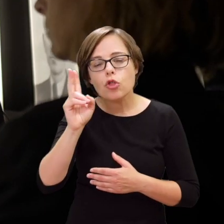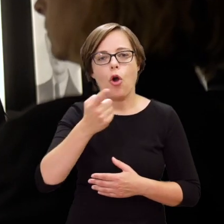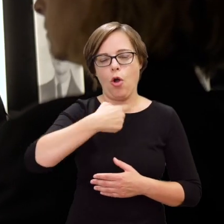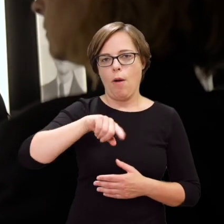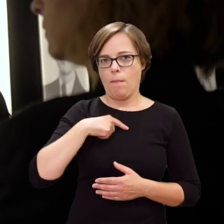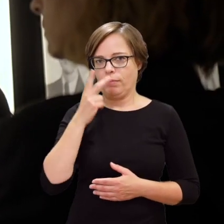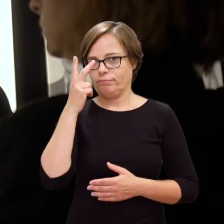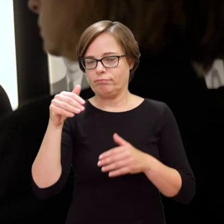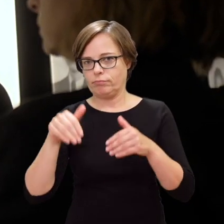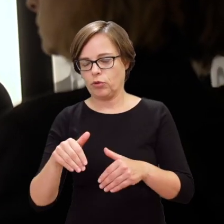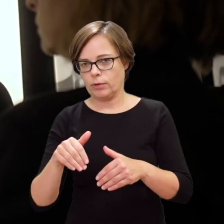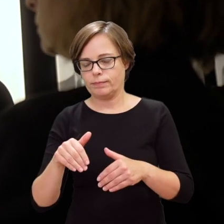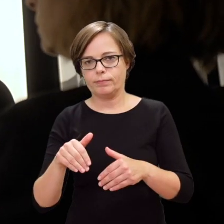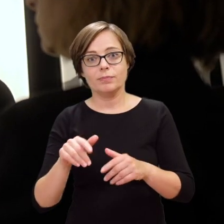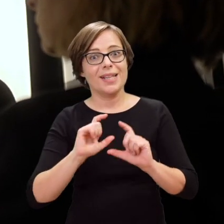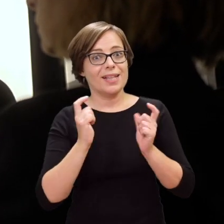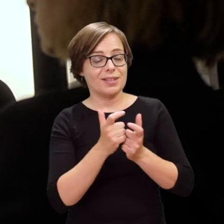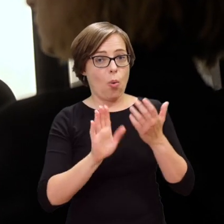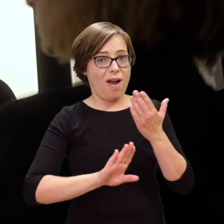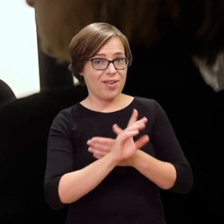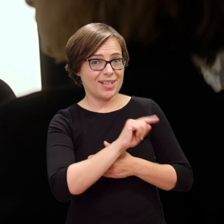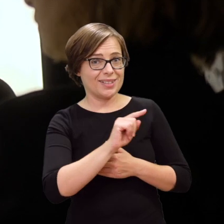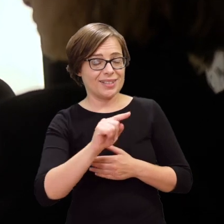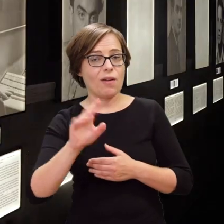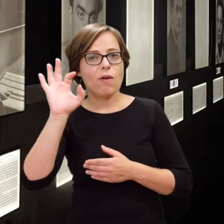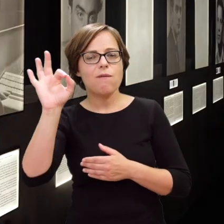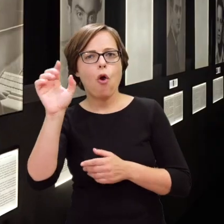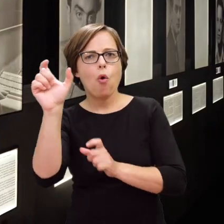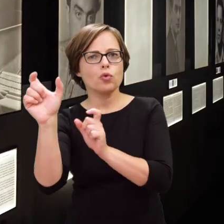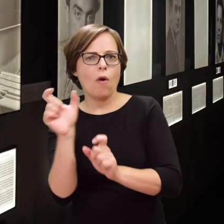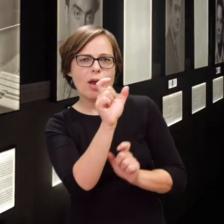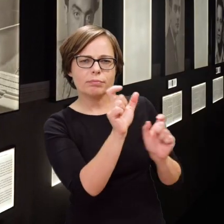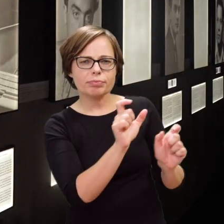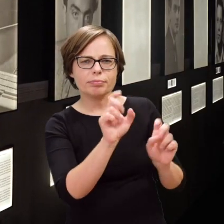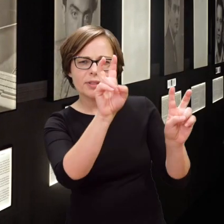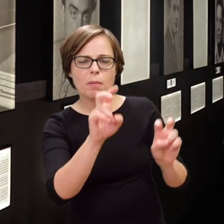Their voices have guided us throughout the exposition, now we can see their faces.